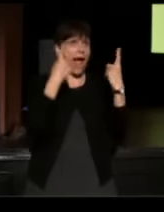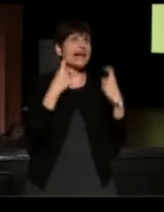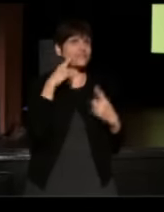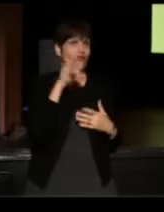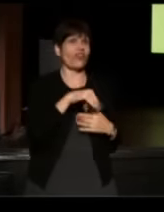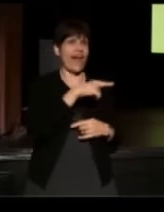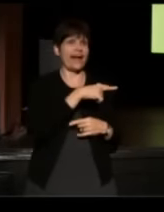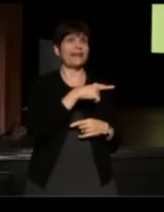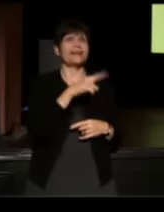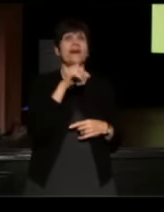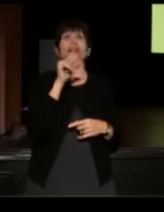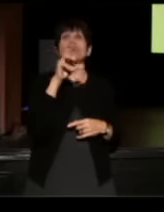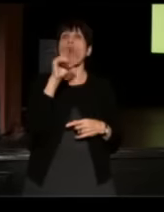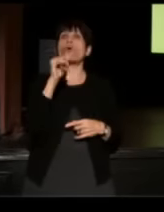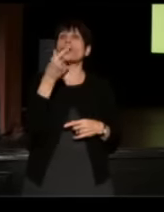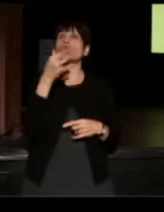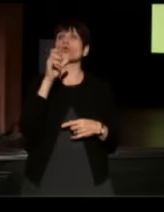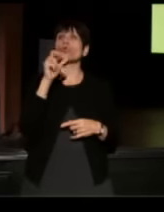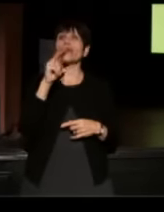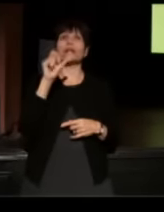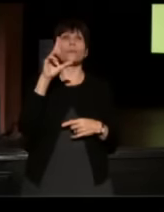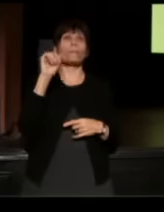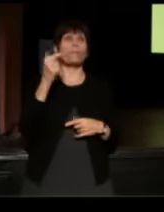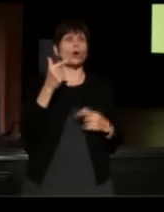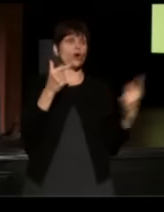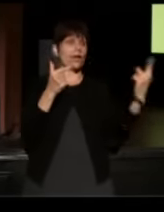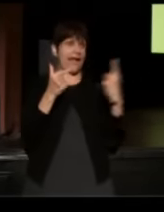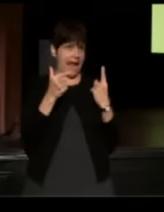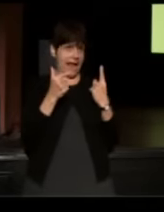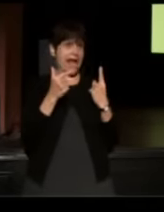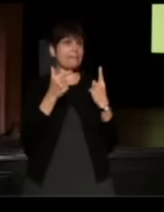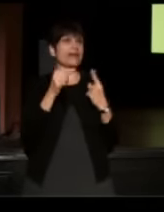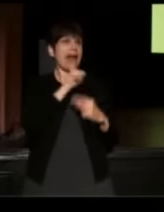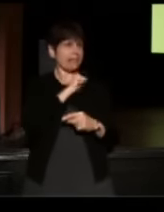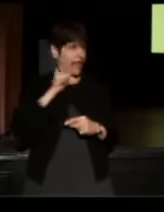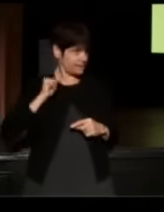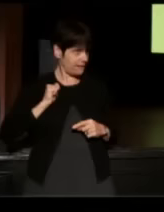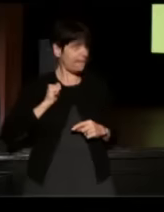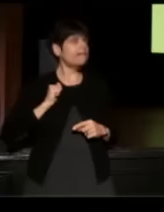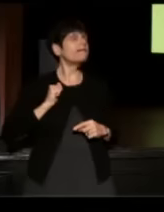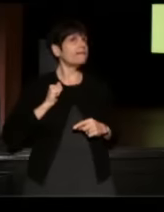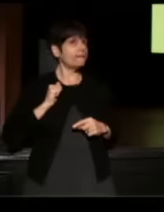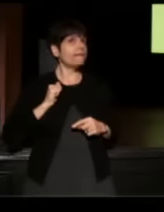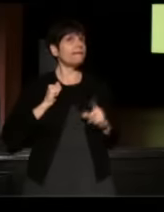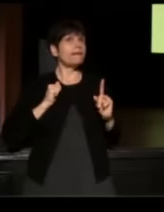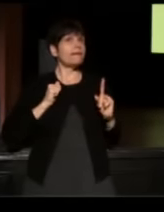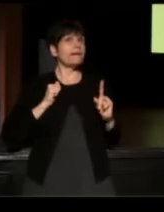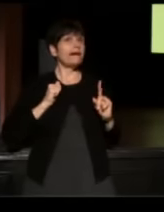This is Laura Greenberg who came to Story Corps, actually in Atlanta, although this is a very New York story